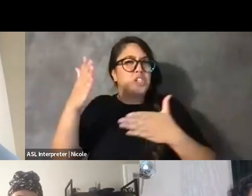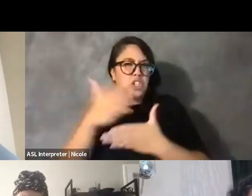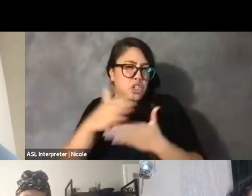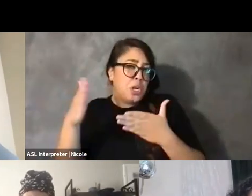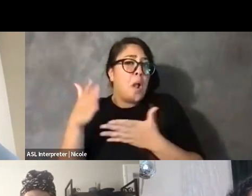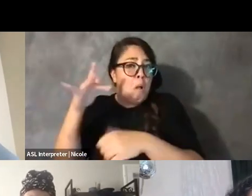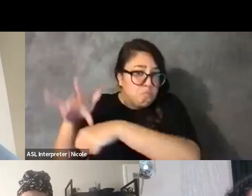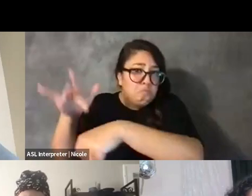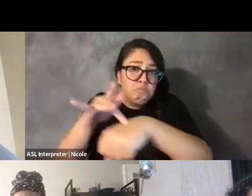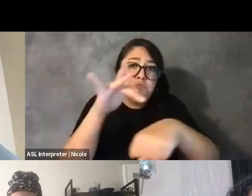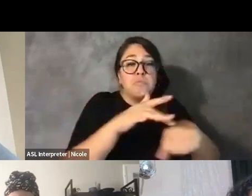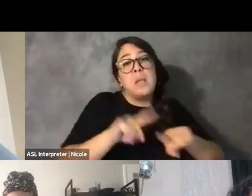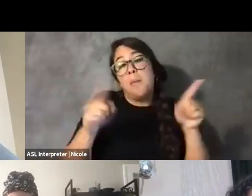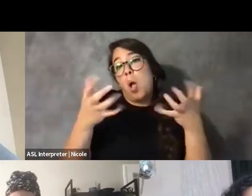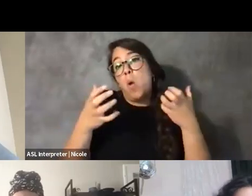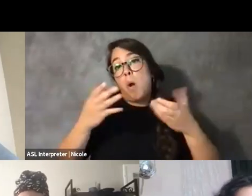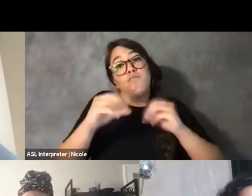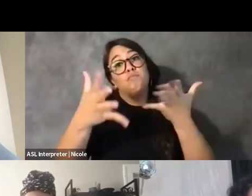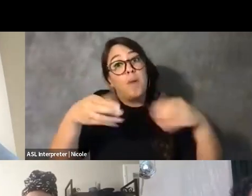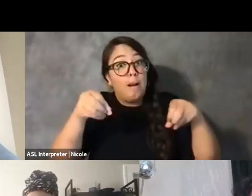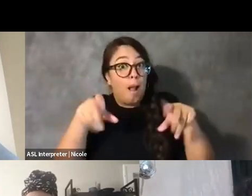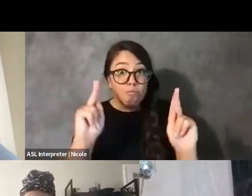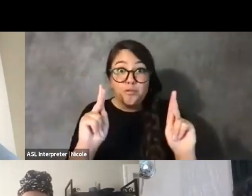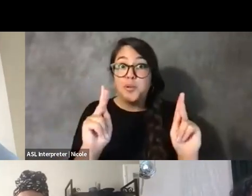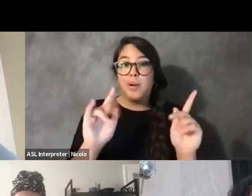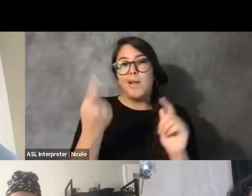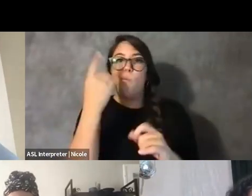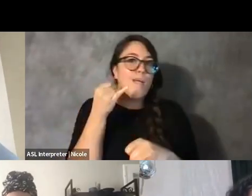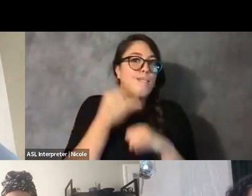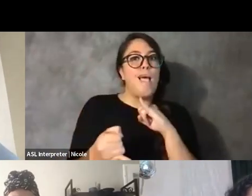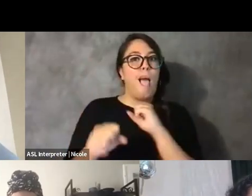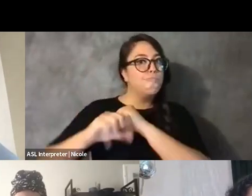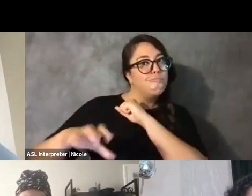but just want to give you an opportunity to do, like, one last plug, any shout outs,